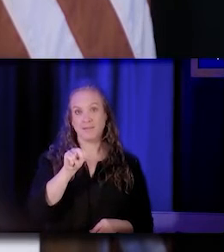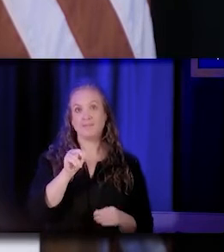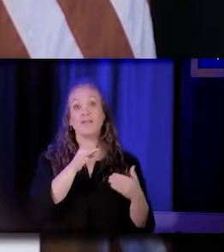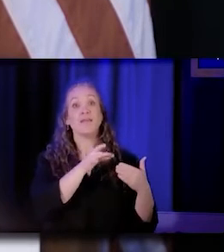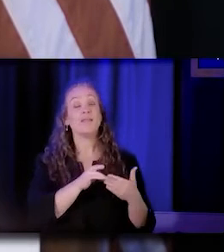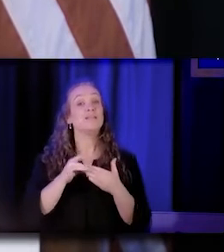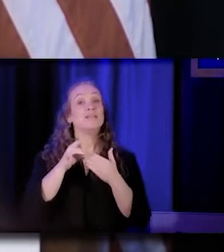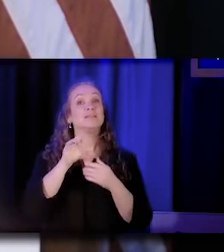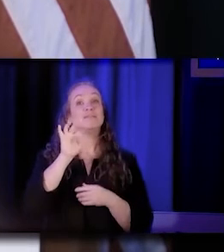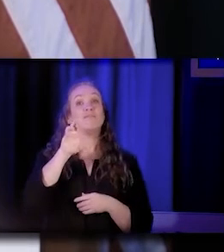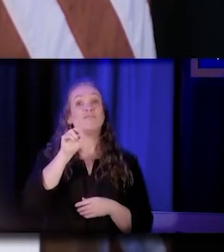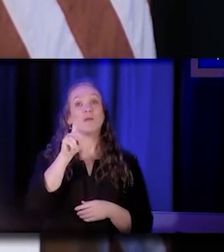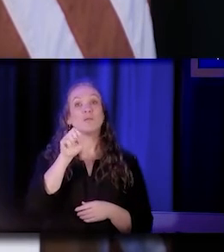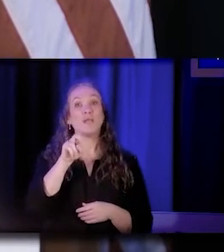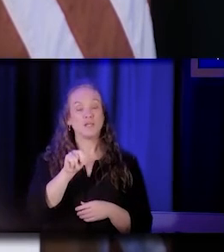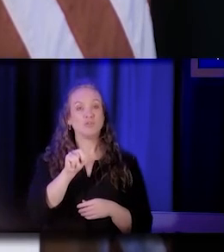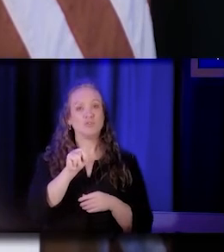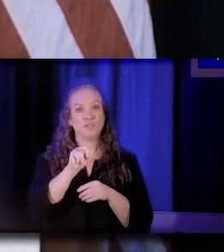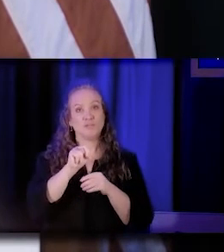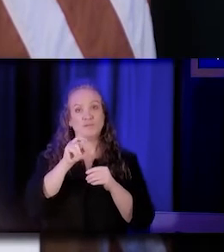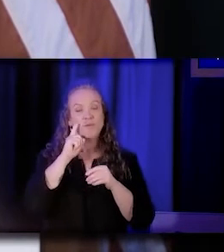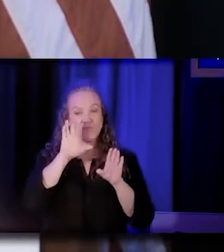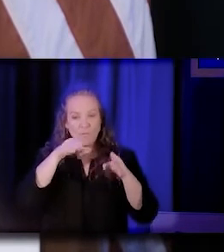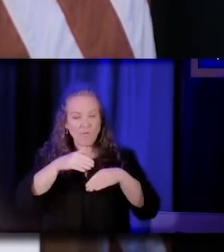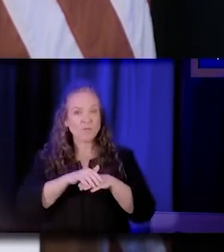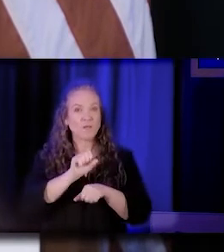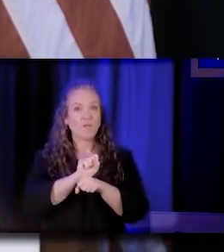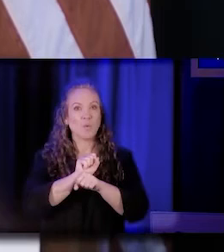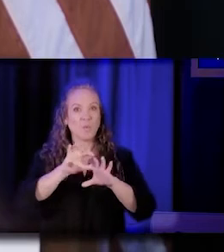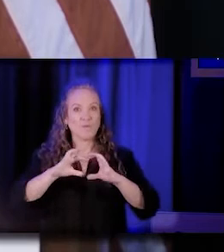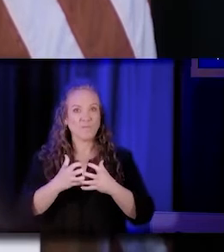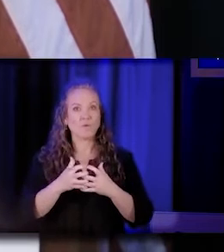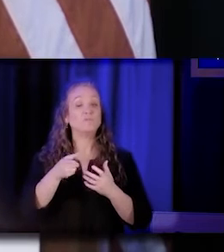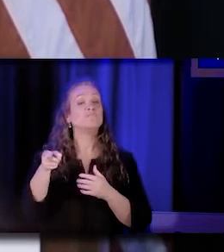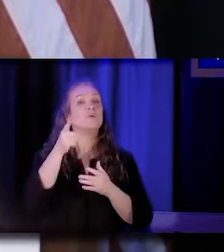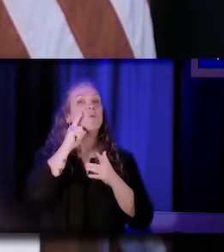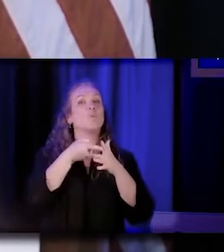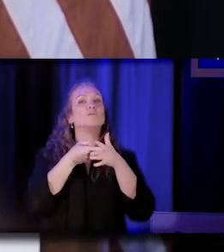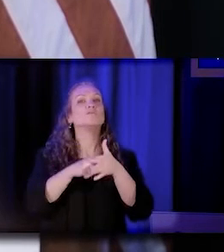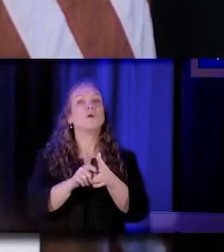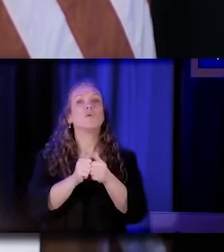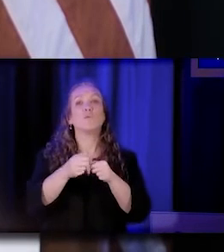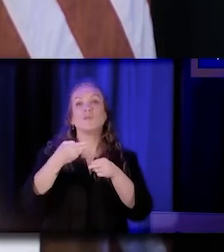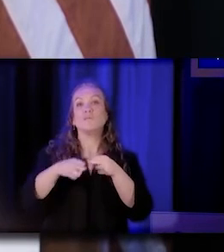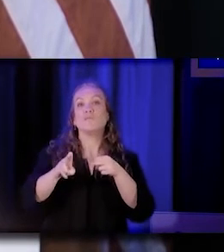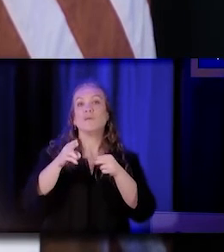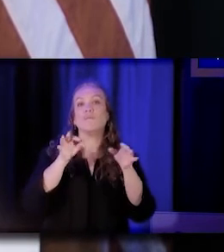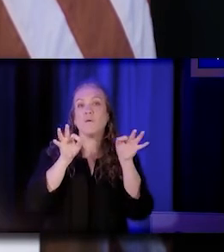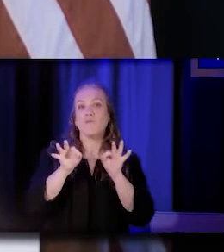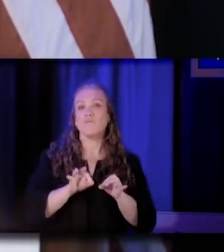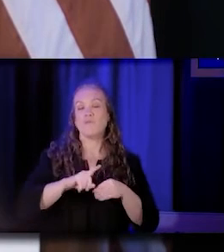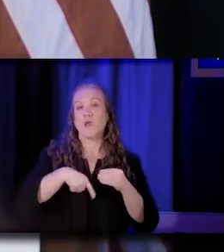around the community connected workforce. She's going to kick us off in a few minutes with a short overview on introductions, and then she'll serve as a moderator